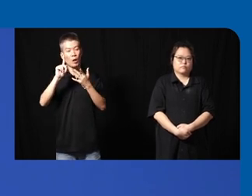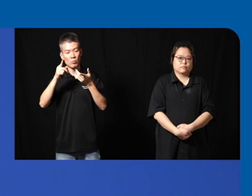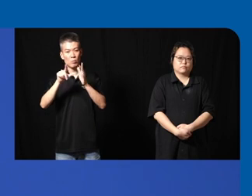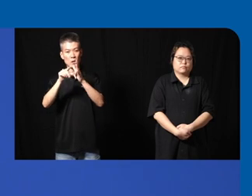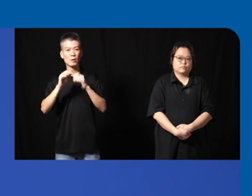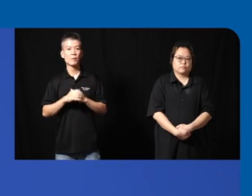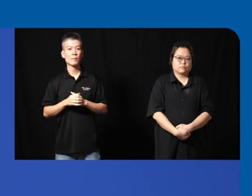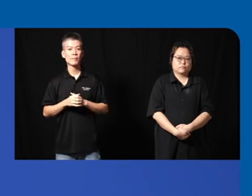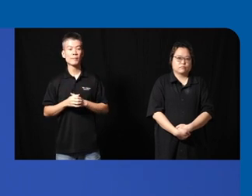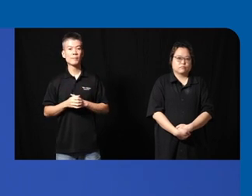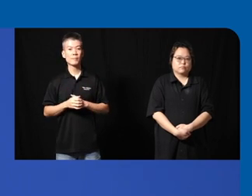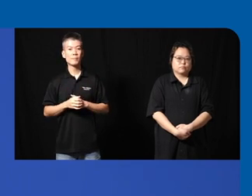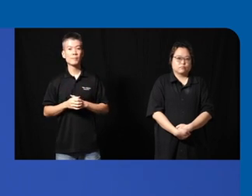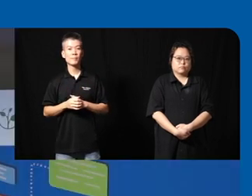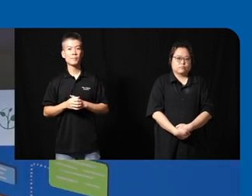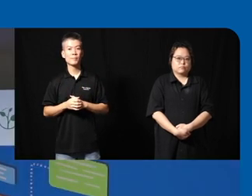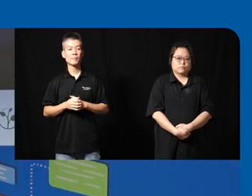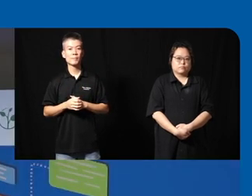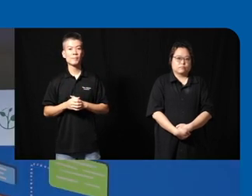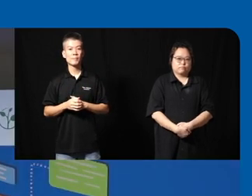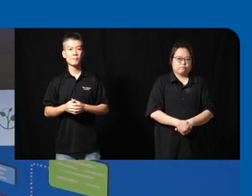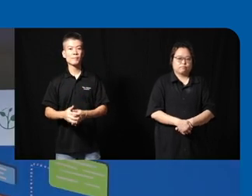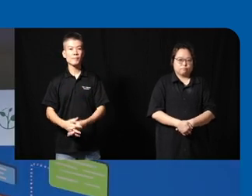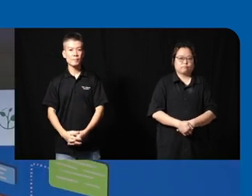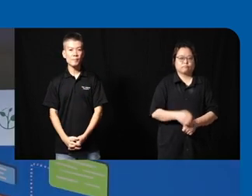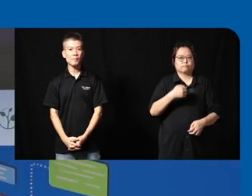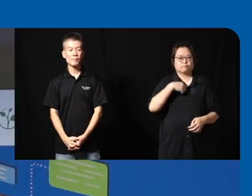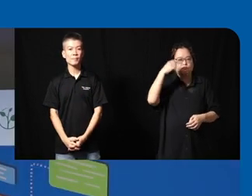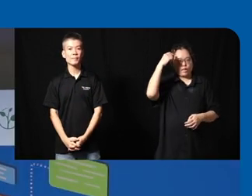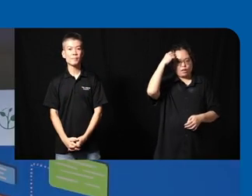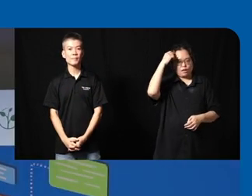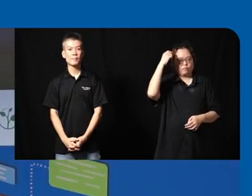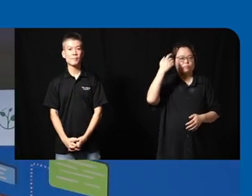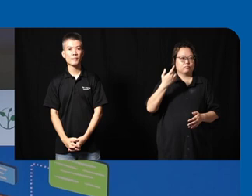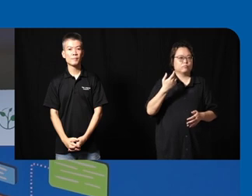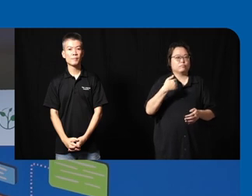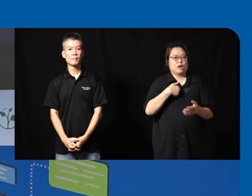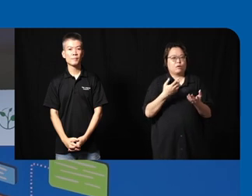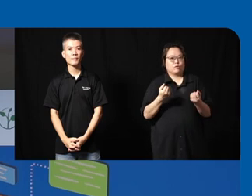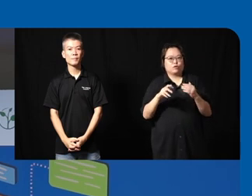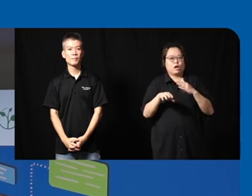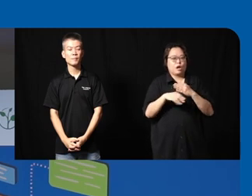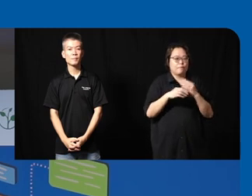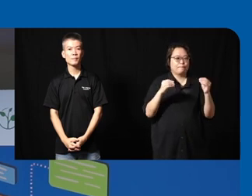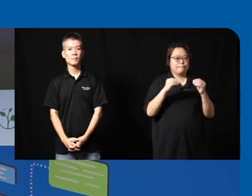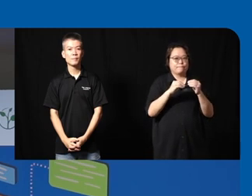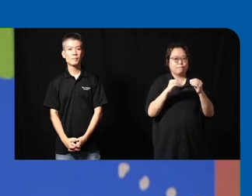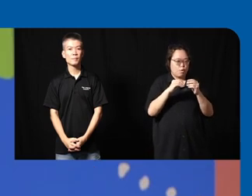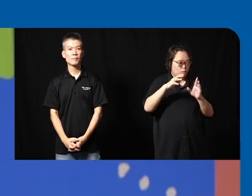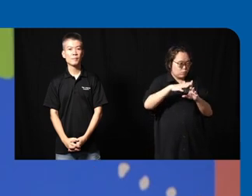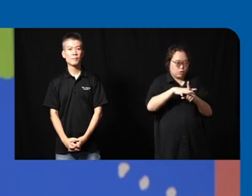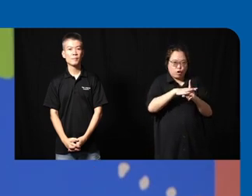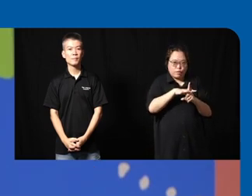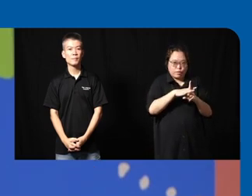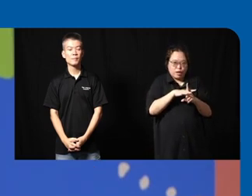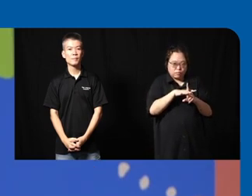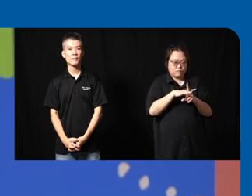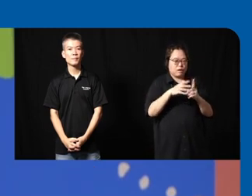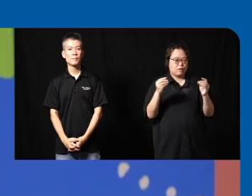way yeah I think for my side uh I want to add more content about the tech part I think technology can